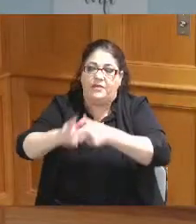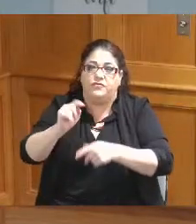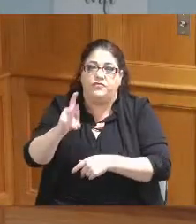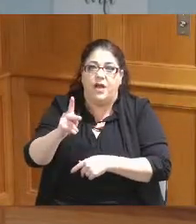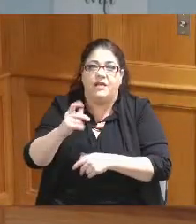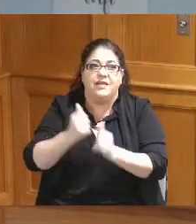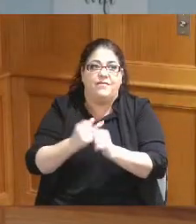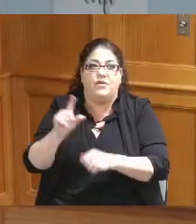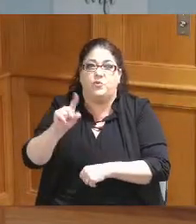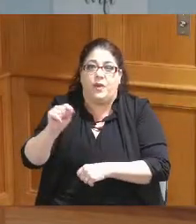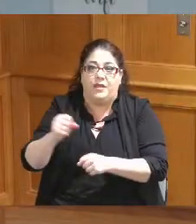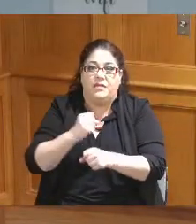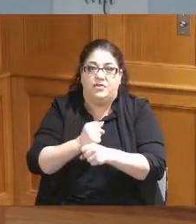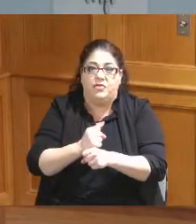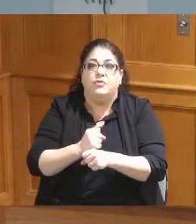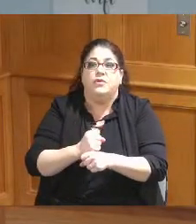bigly buy three every year okay